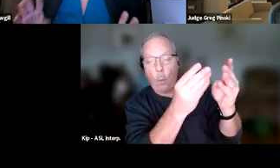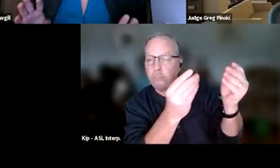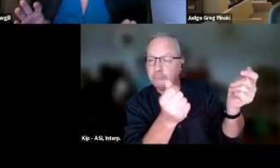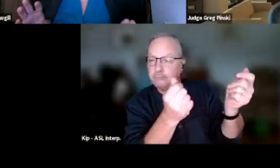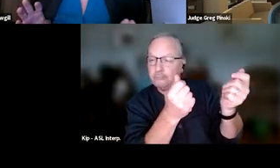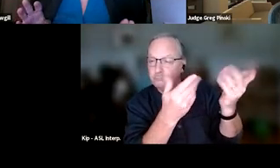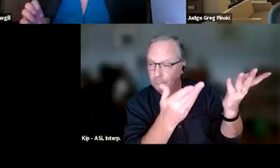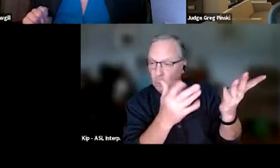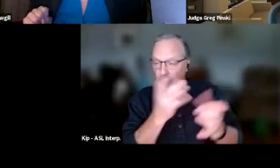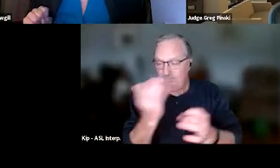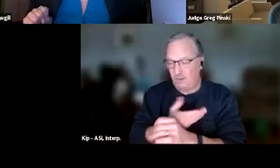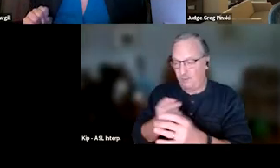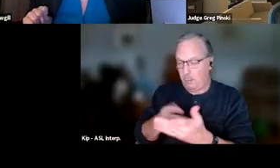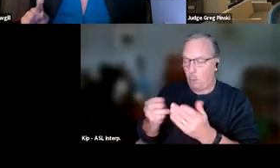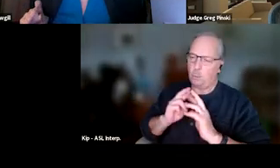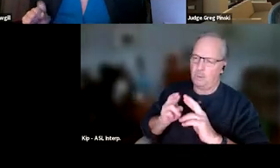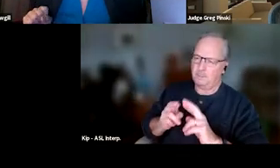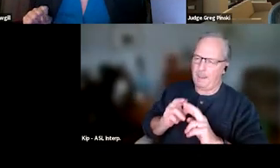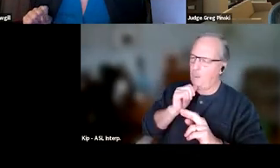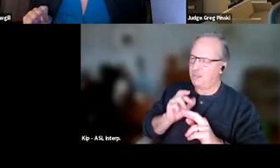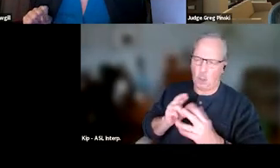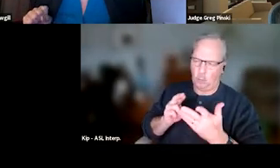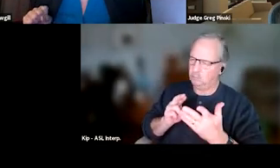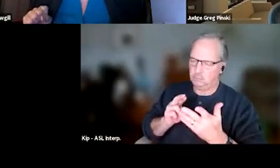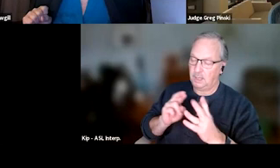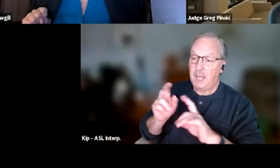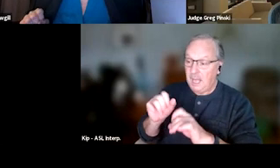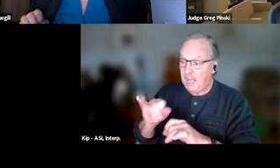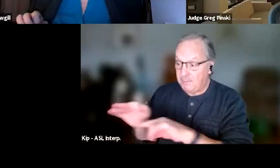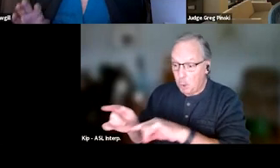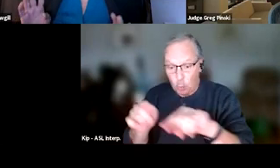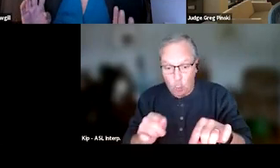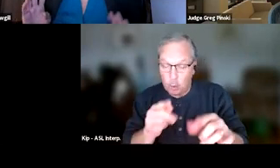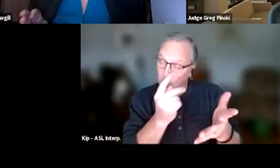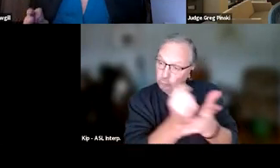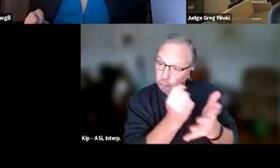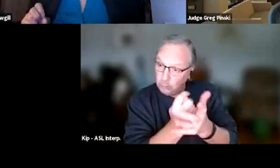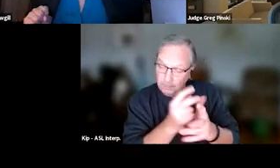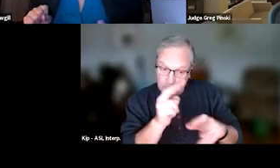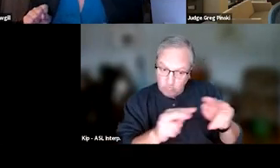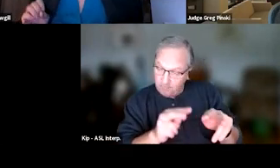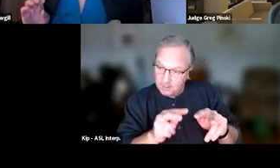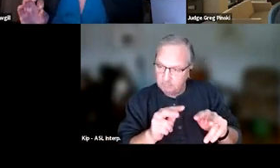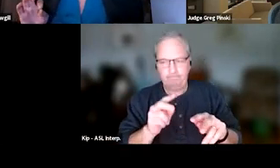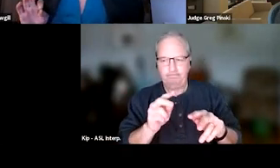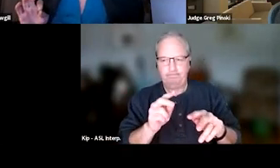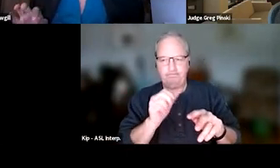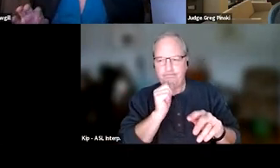We'll respond to stuff, but we don't terminate if they're going to treatment and supervision. And then one other thing that we always like to point out